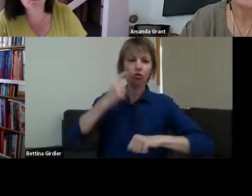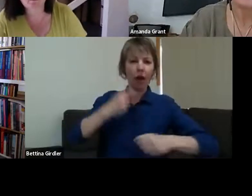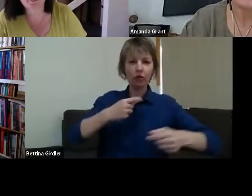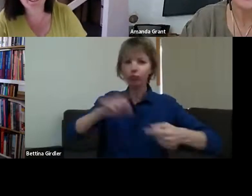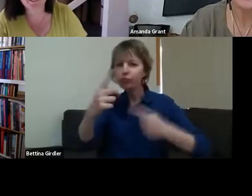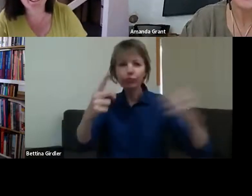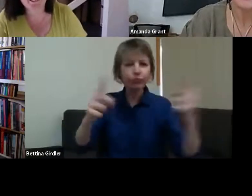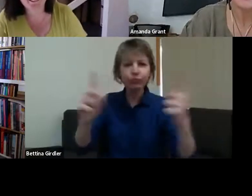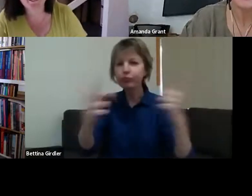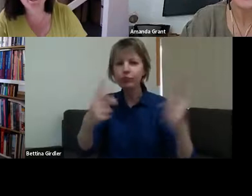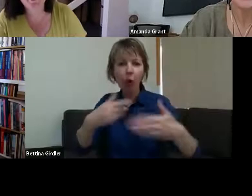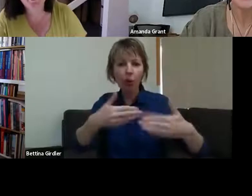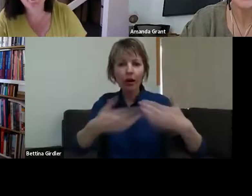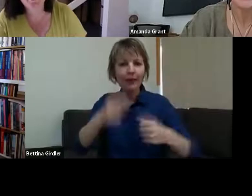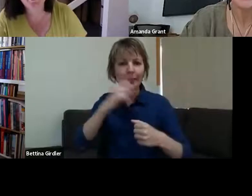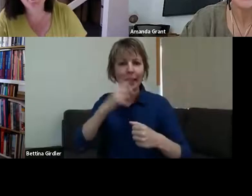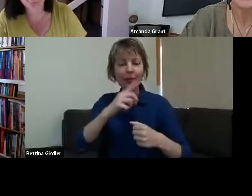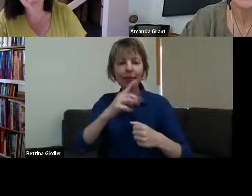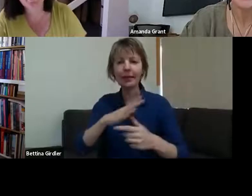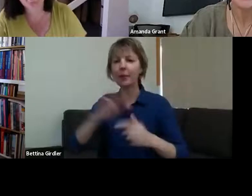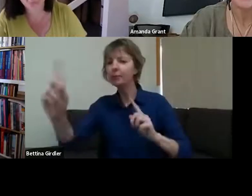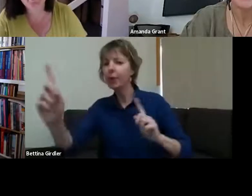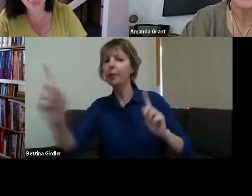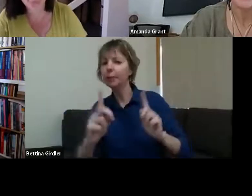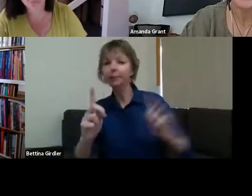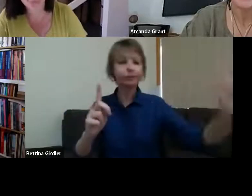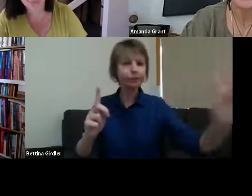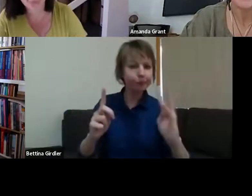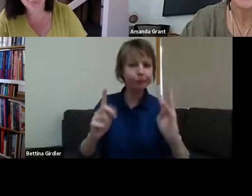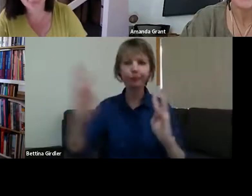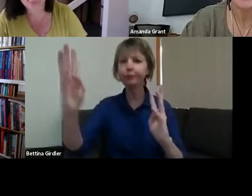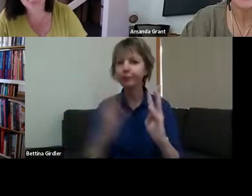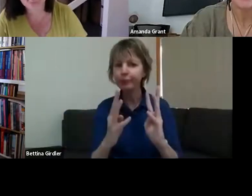Getting people together to be available at special times for the